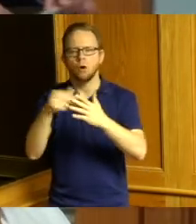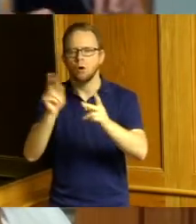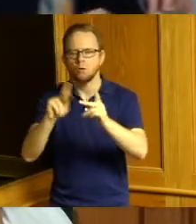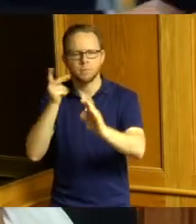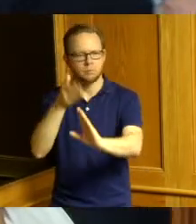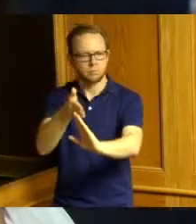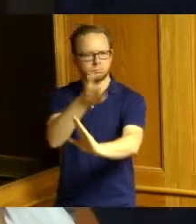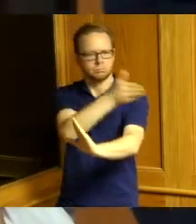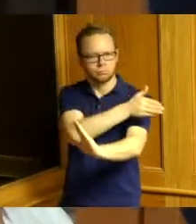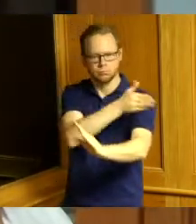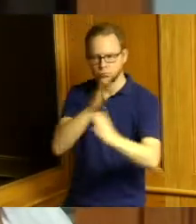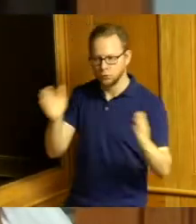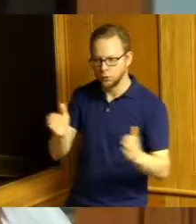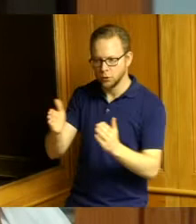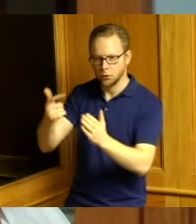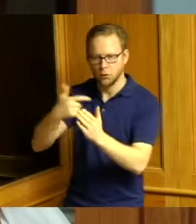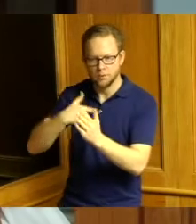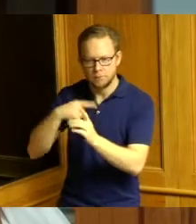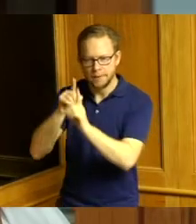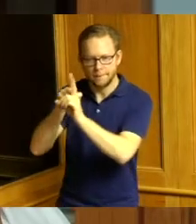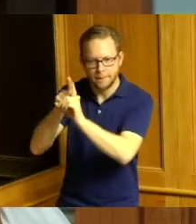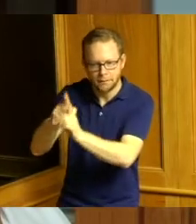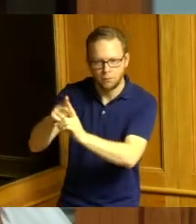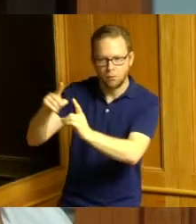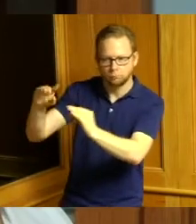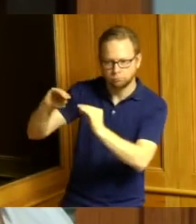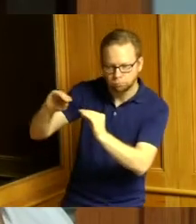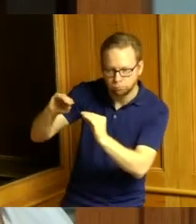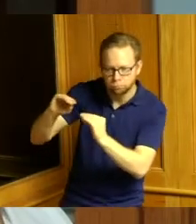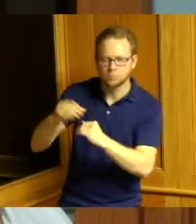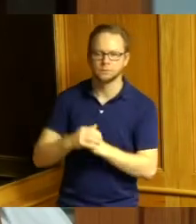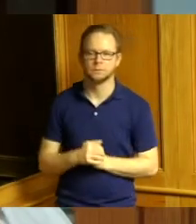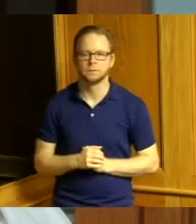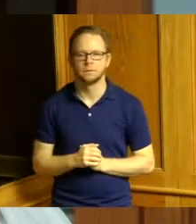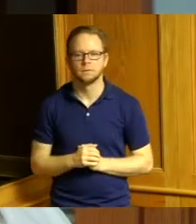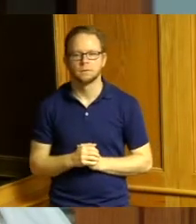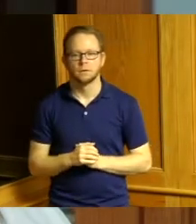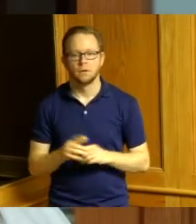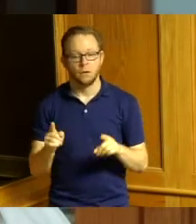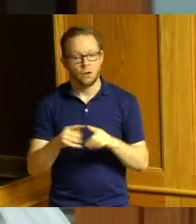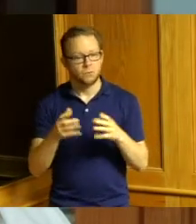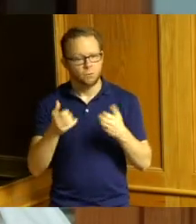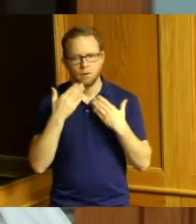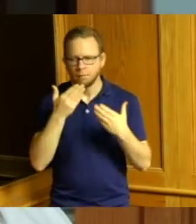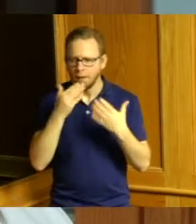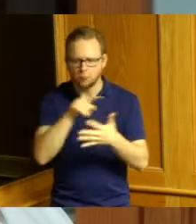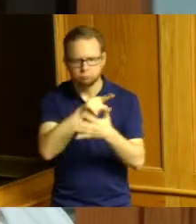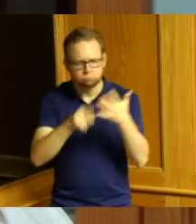my path at Job and Family Services I'd also like to thank my many managers peers co-workers